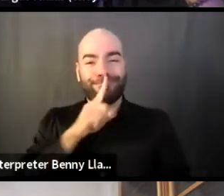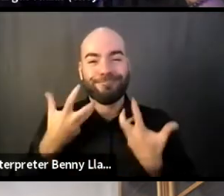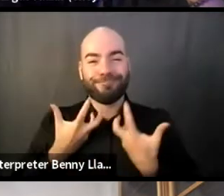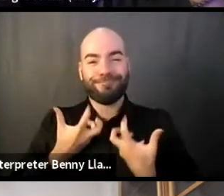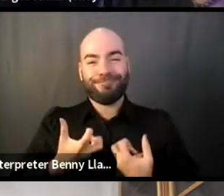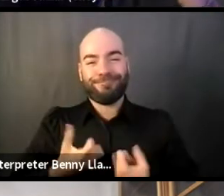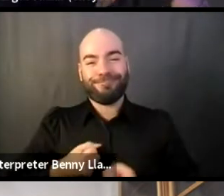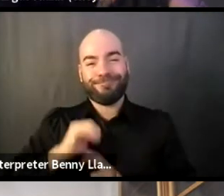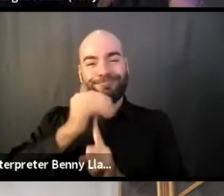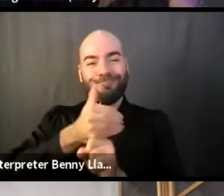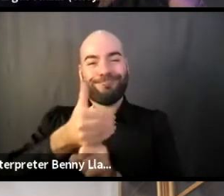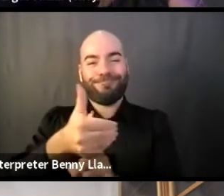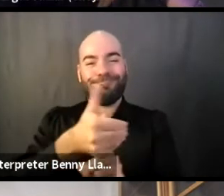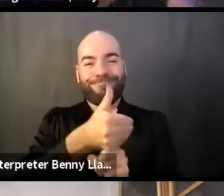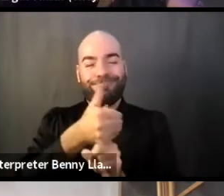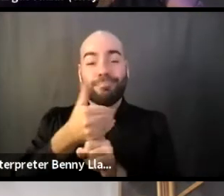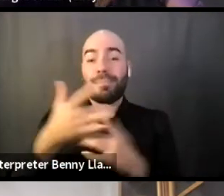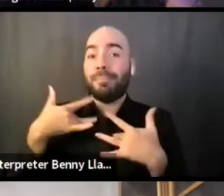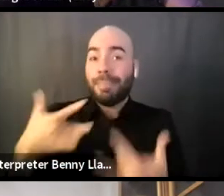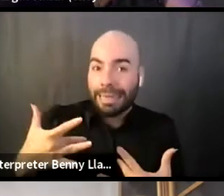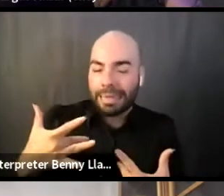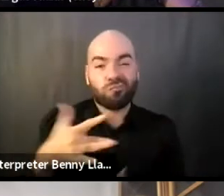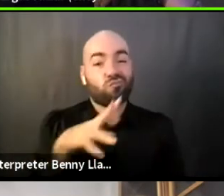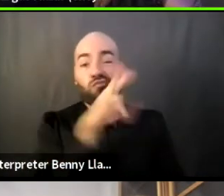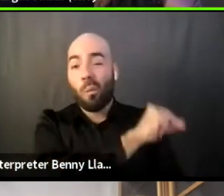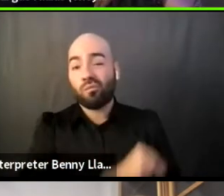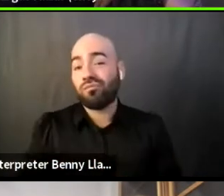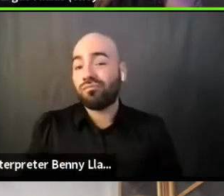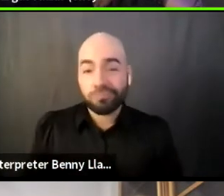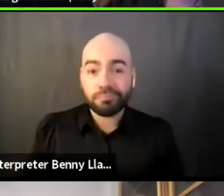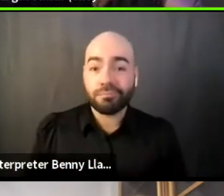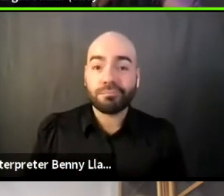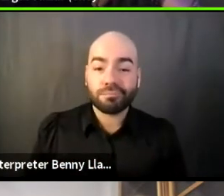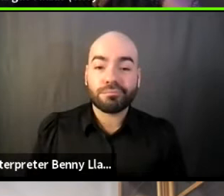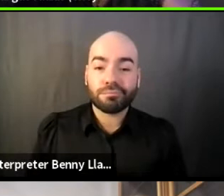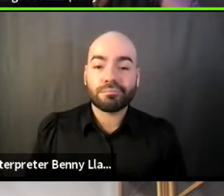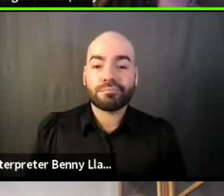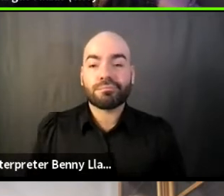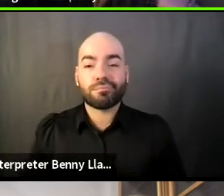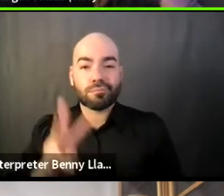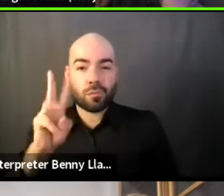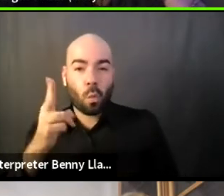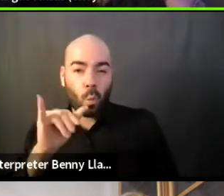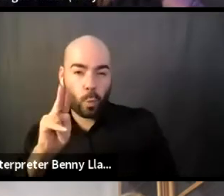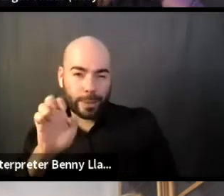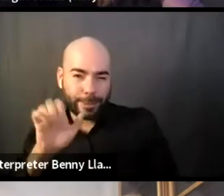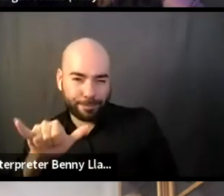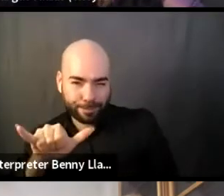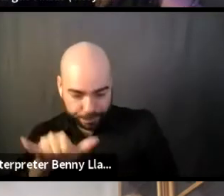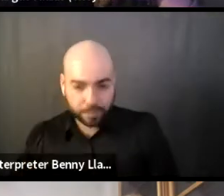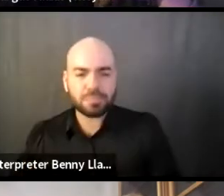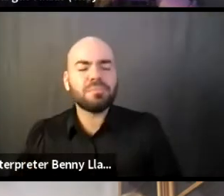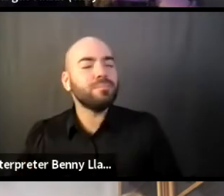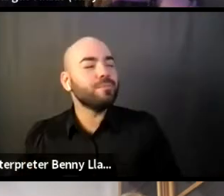Got it. Got it. What about you, CJ? I'm kind of interested in your thoughts around this,